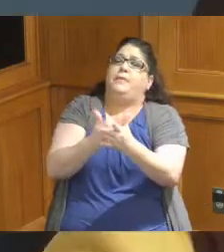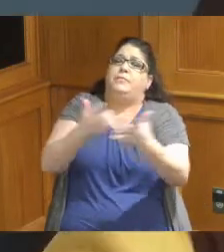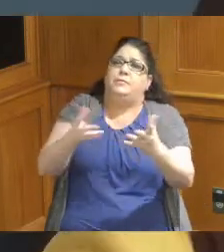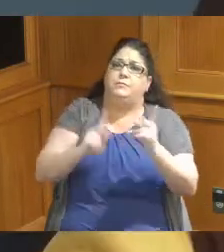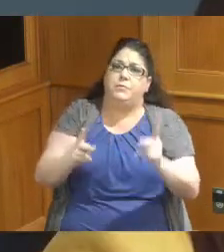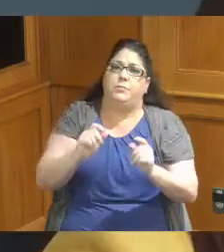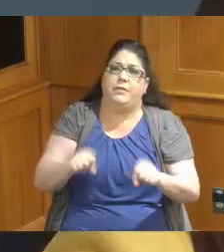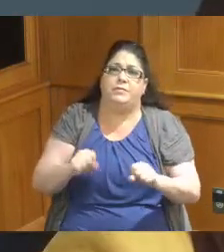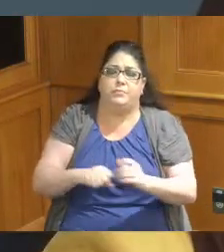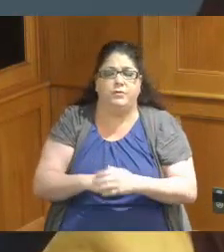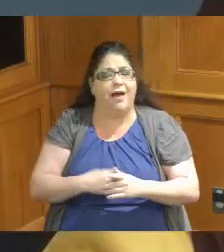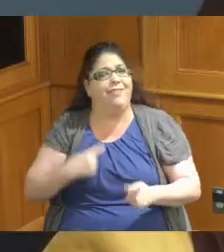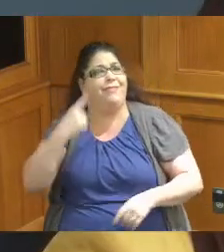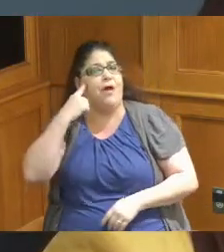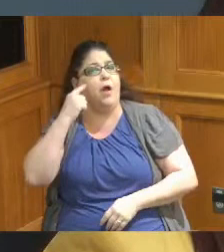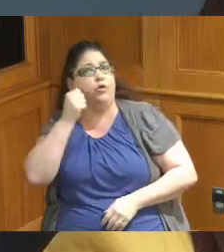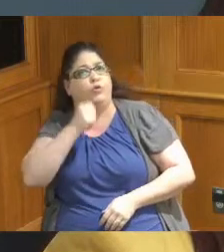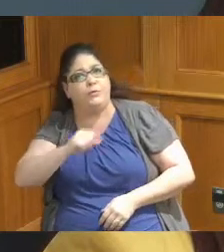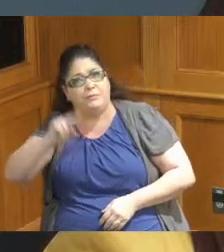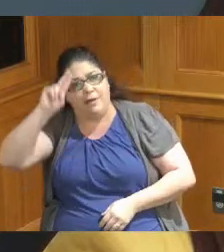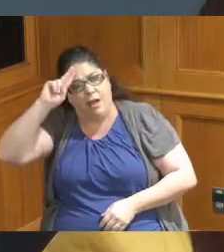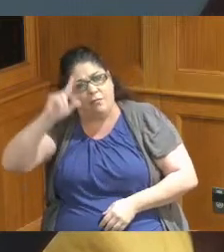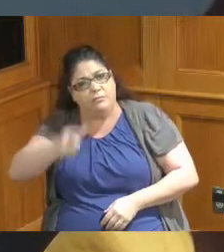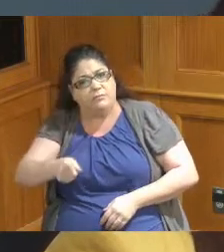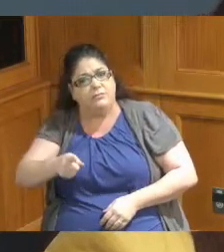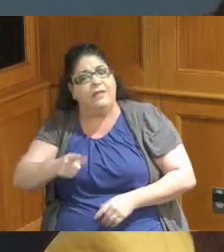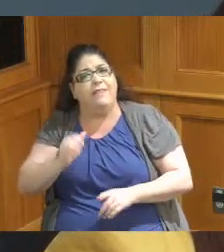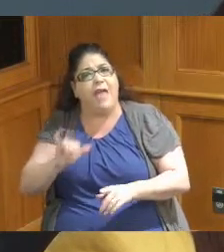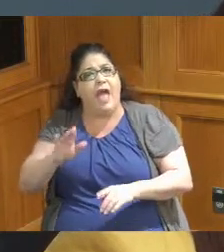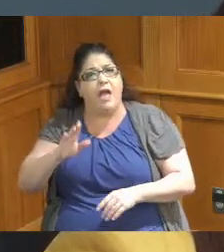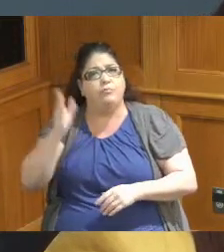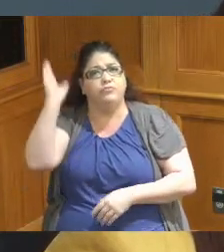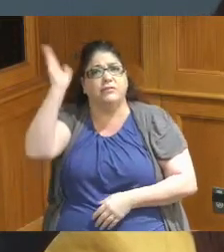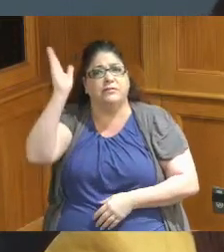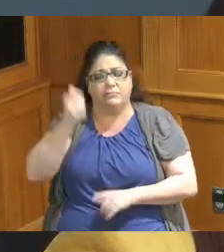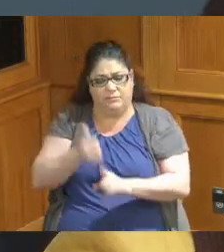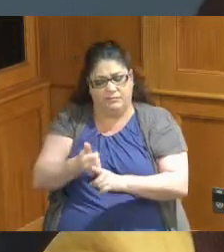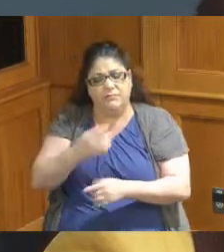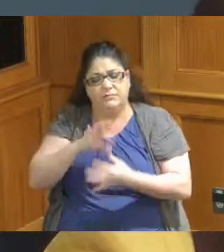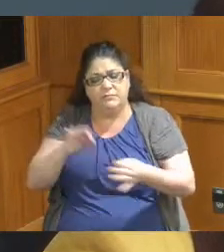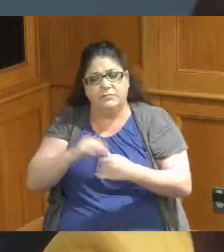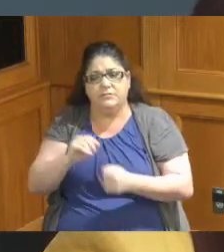lot because I was thinking about the Girl Scout presentation and they said they have two thousand